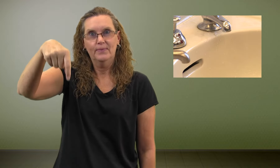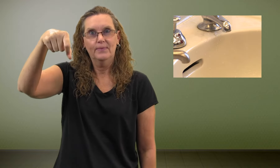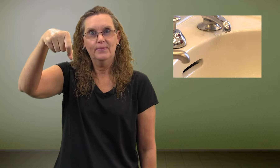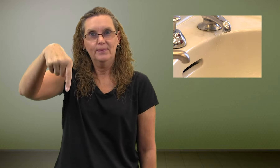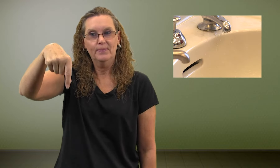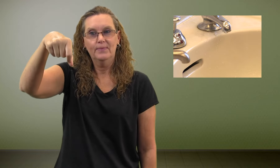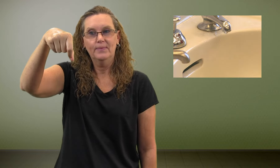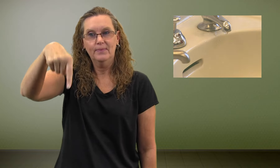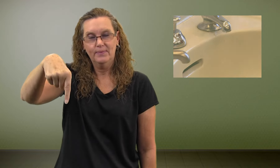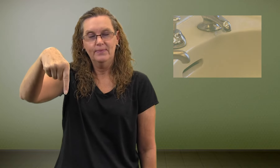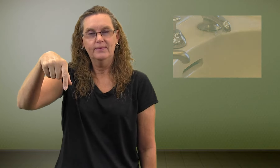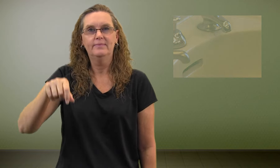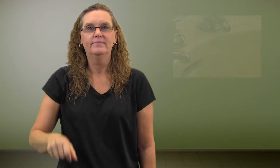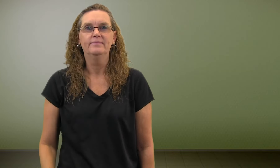Dripping water.